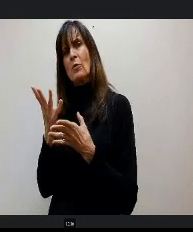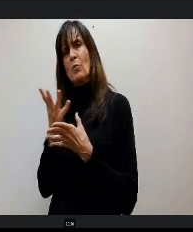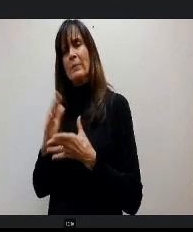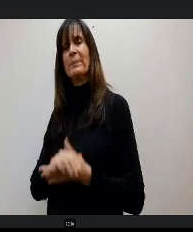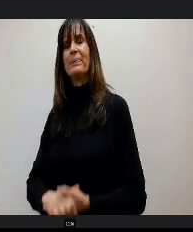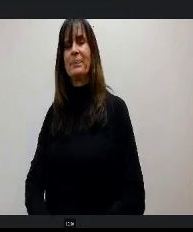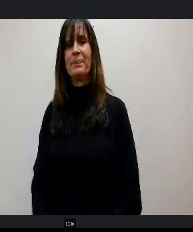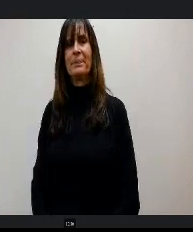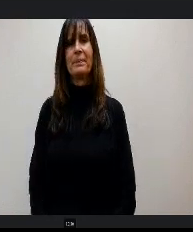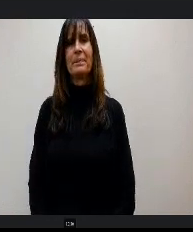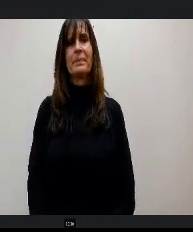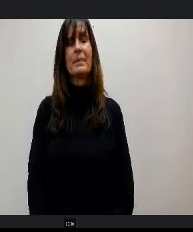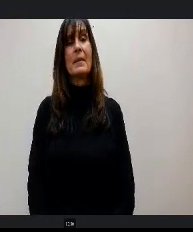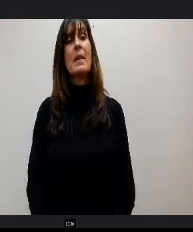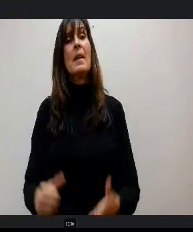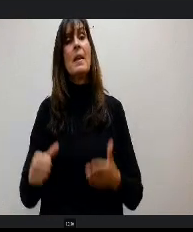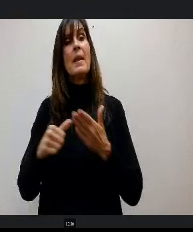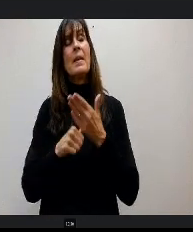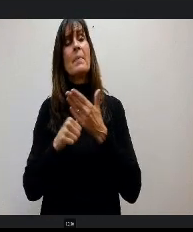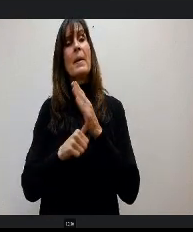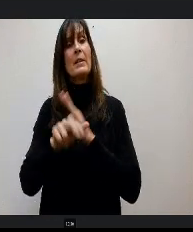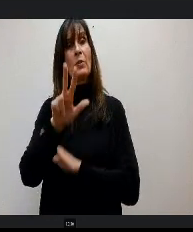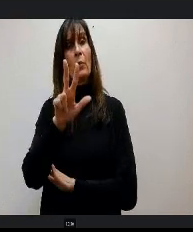On page three and item 8, what you see